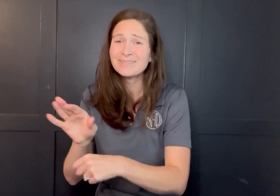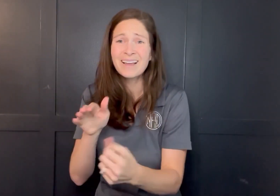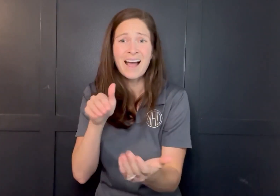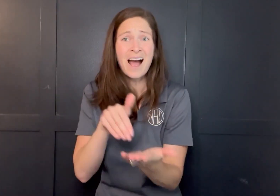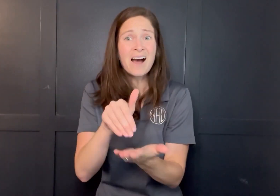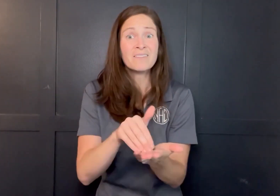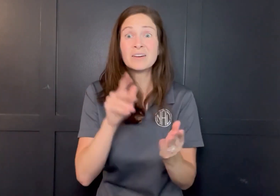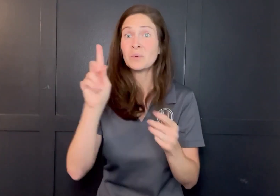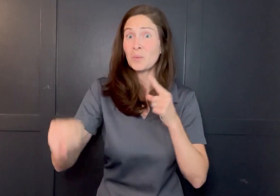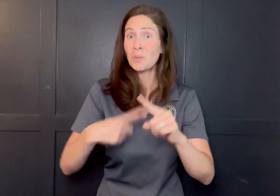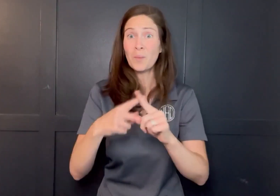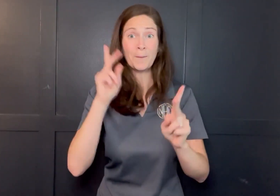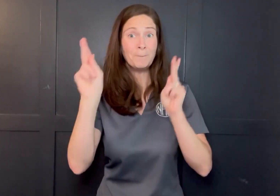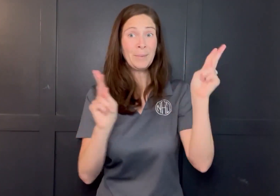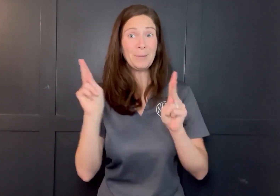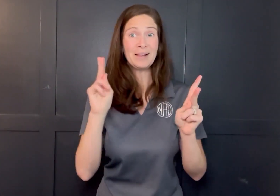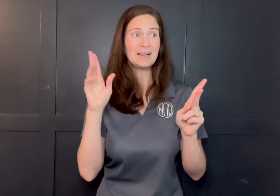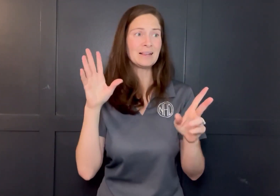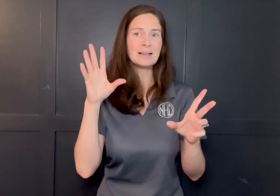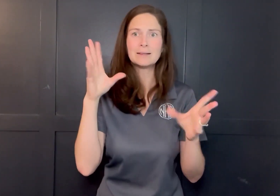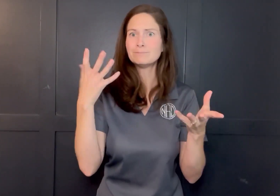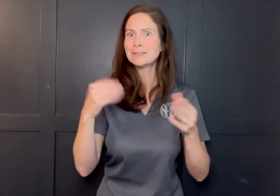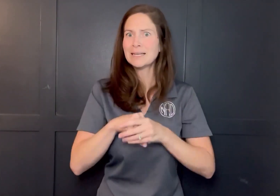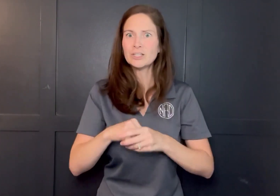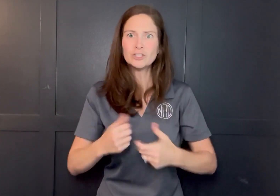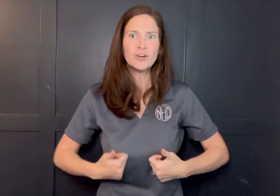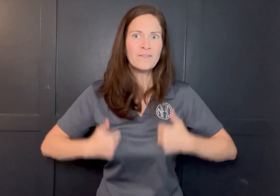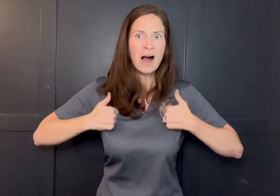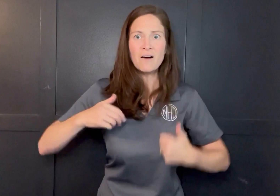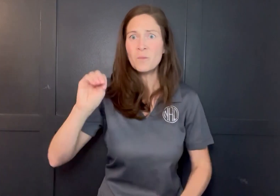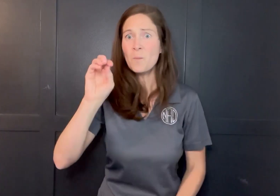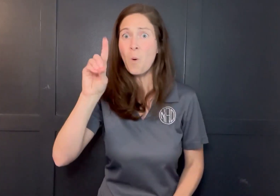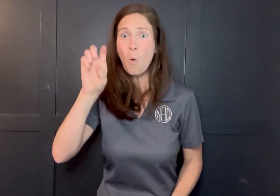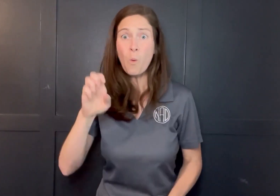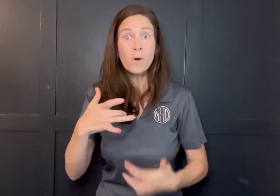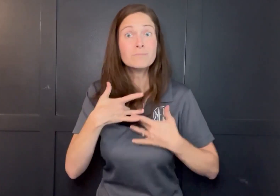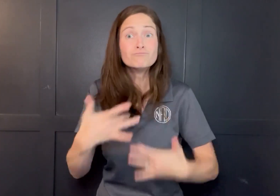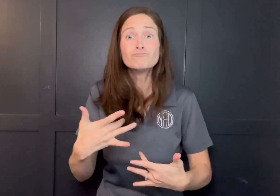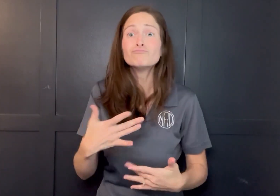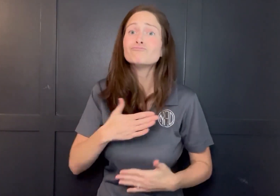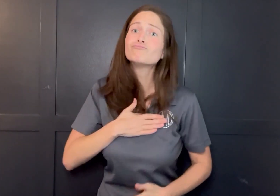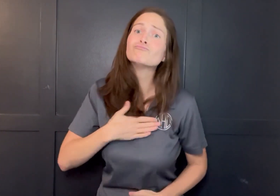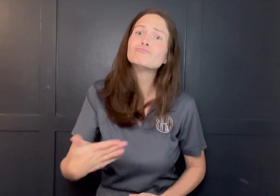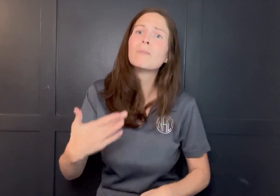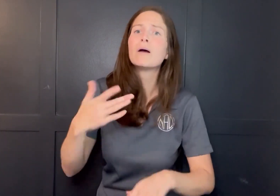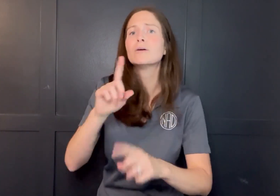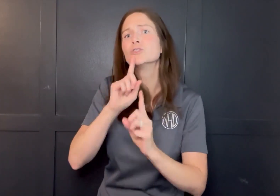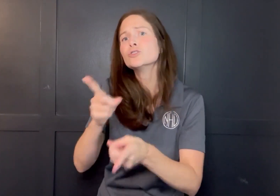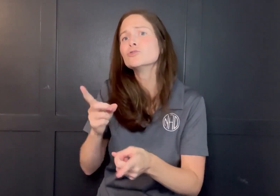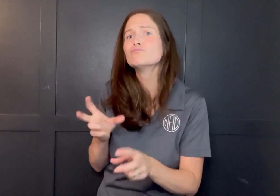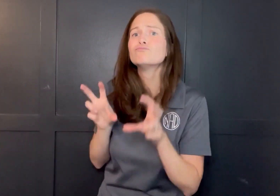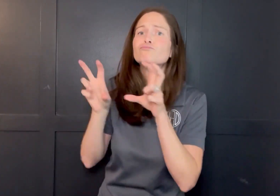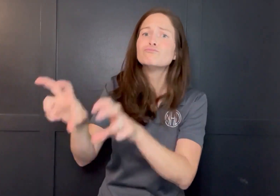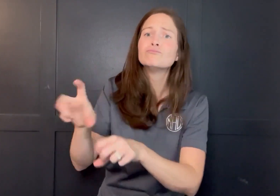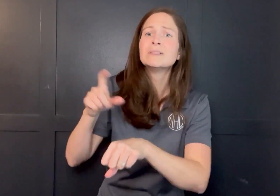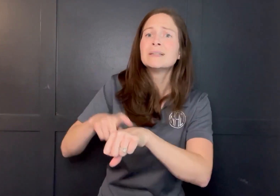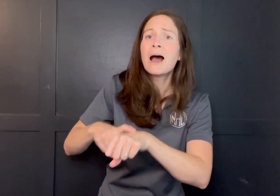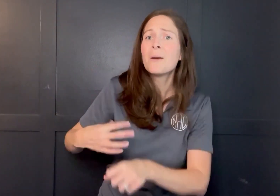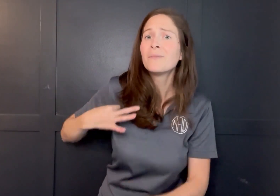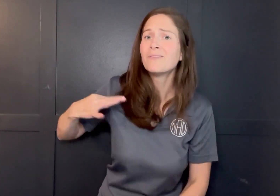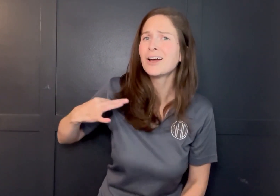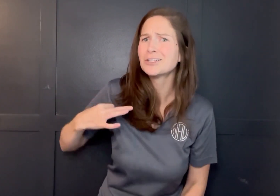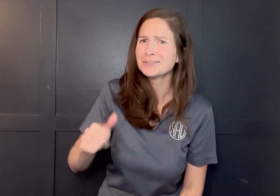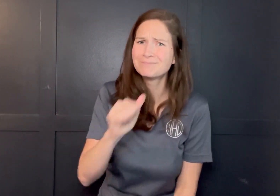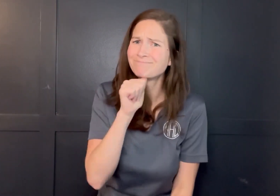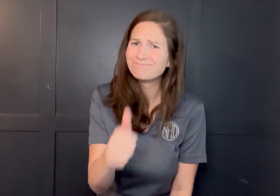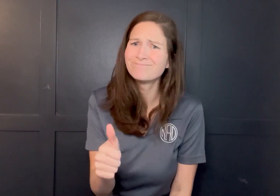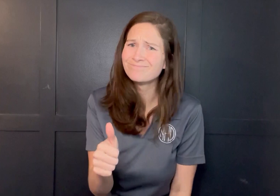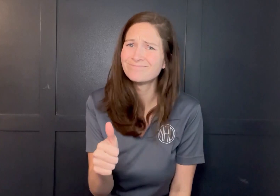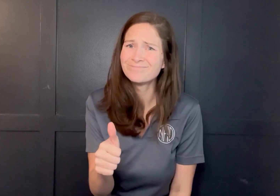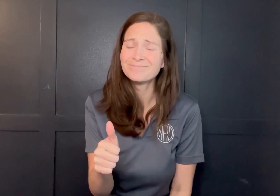When people are in survival mode, they are less likely to volunteer for social causes.